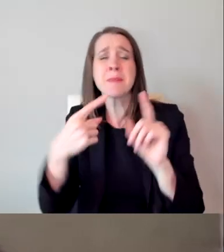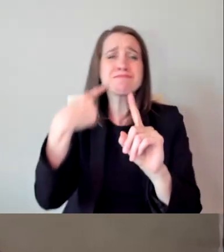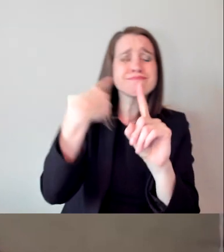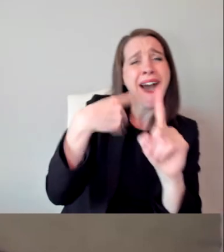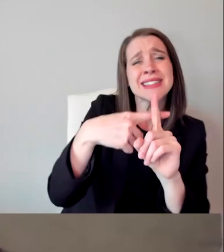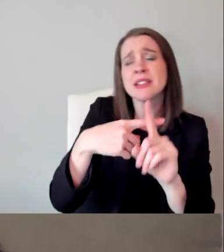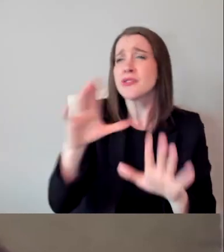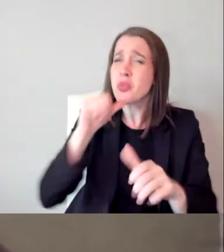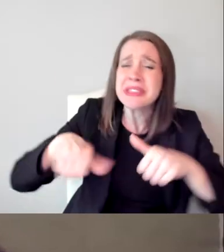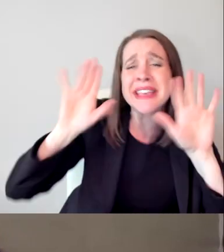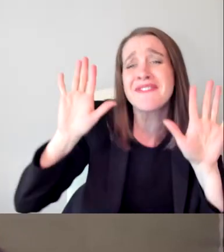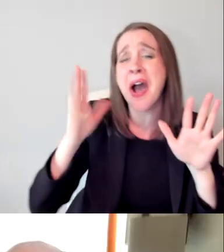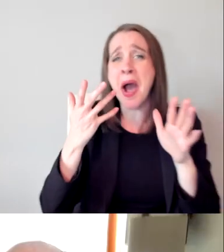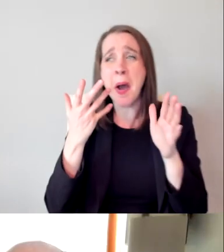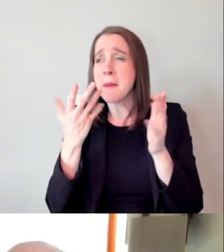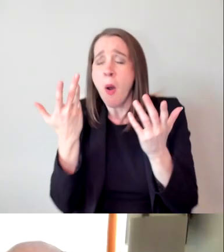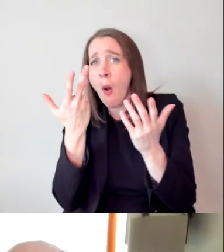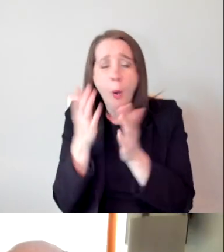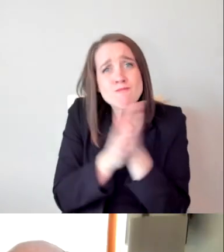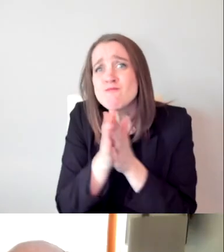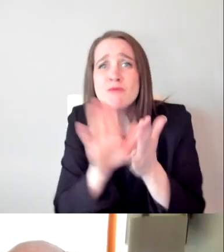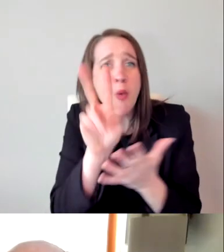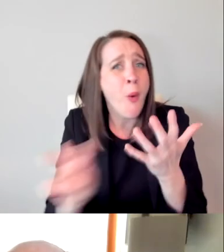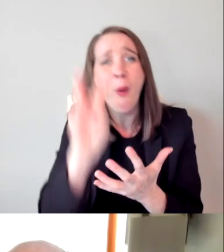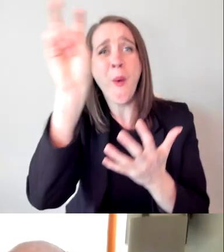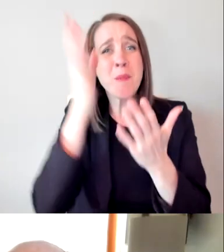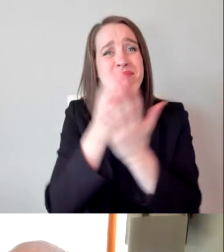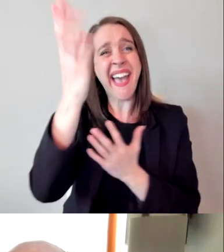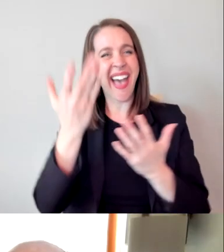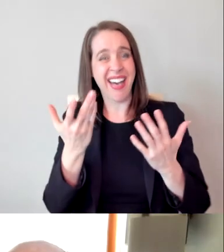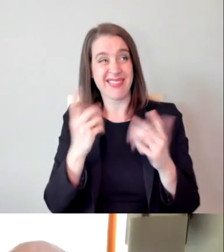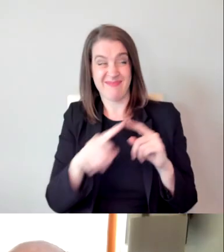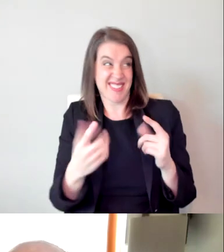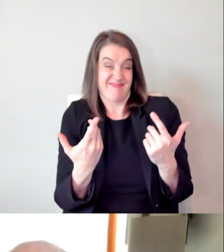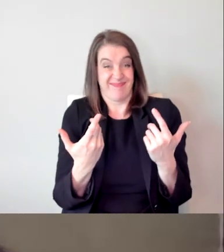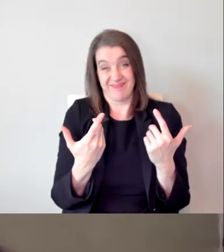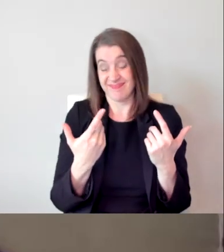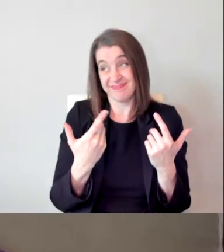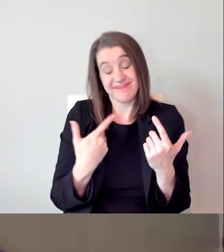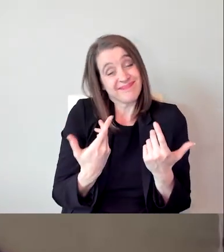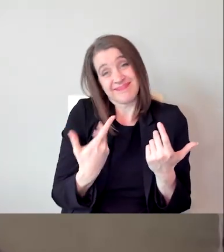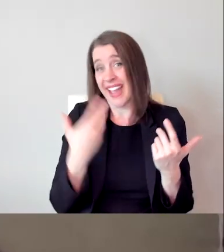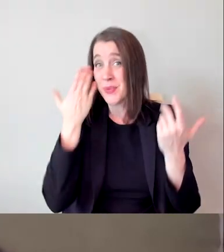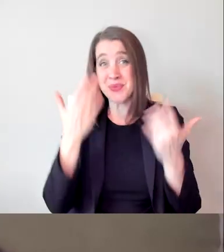up and creating your own stuff, but I don't know. I think it has to be something where the unions demand